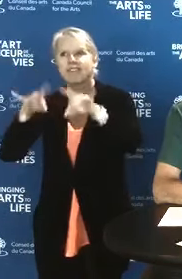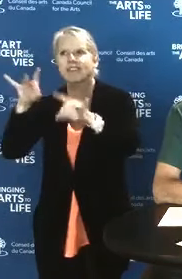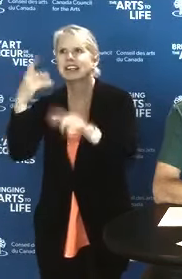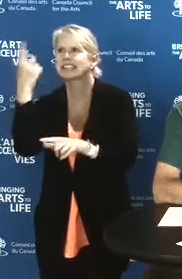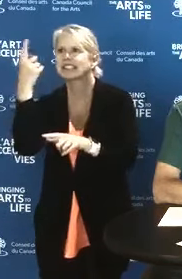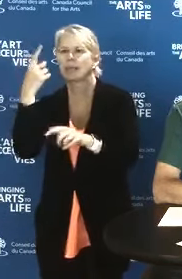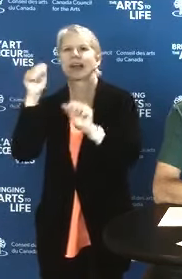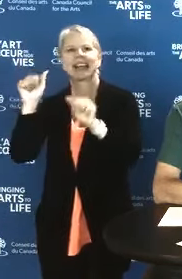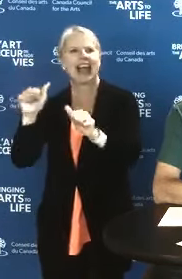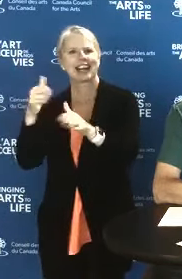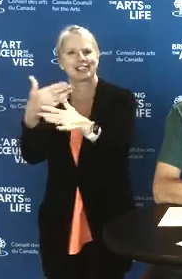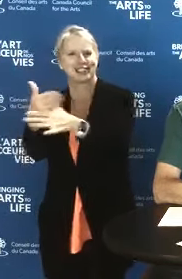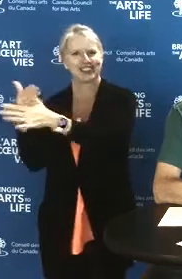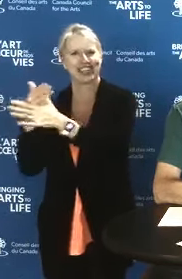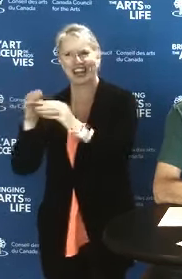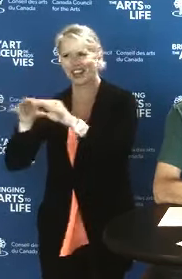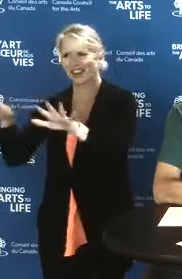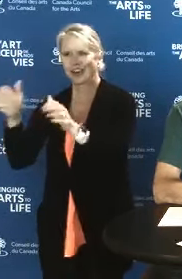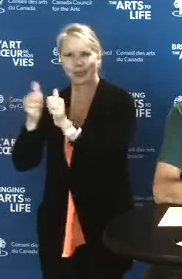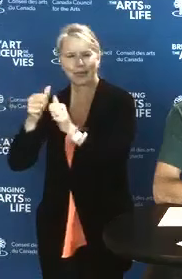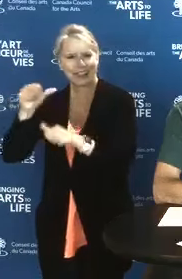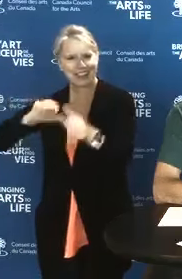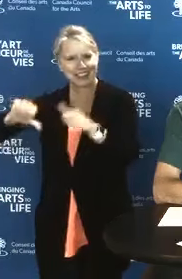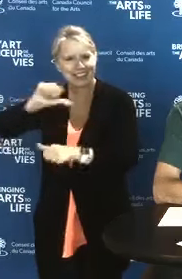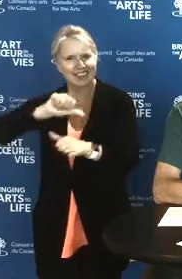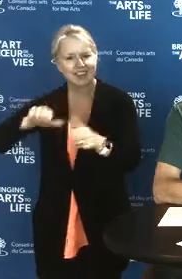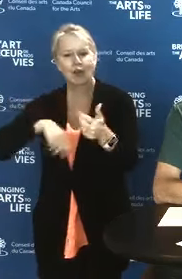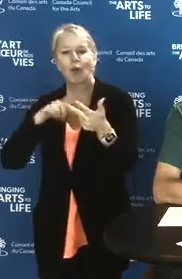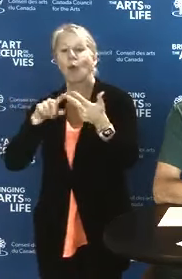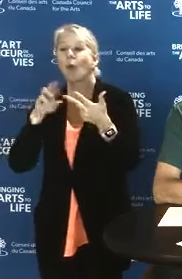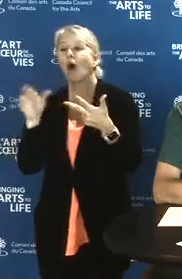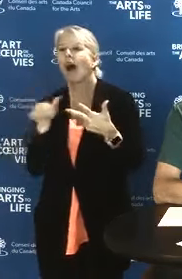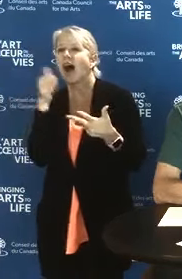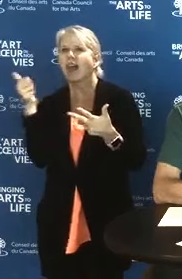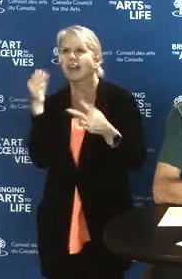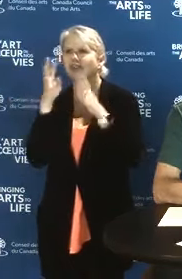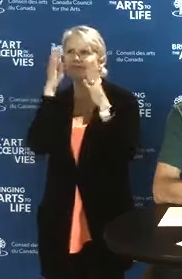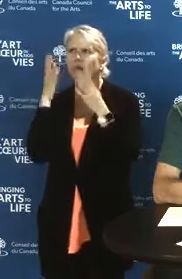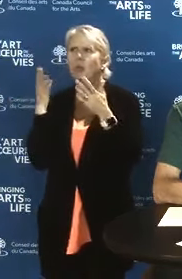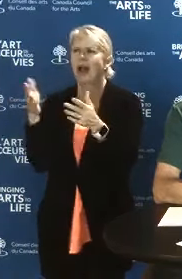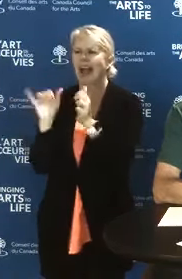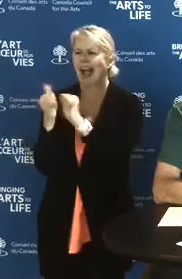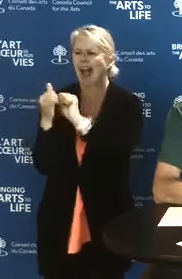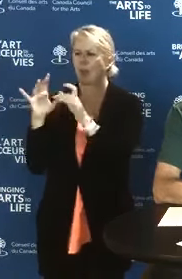and to explore new ways of working and collaborating outside of our typical analogue processes.